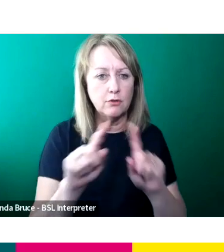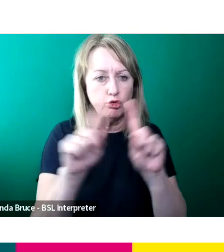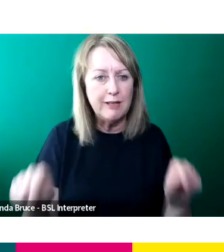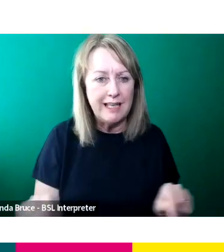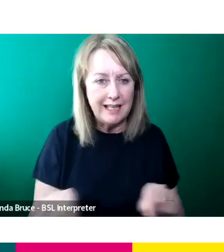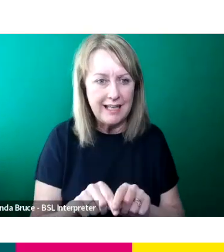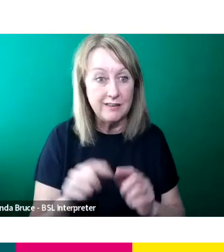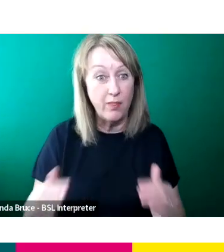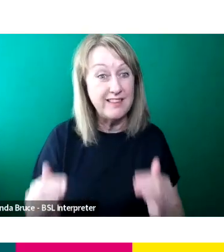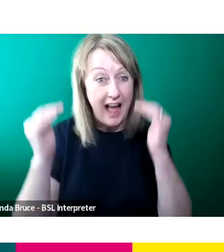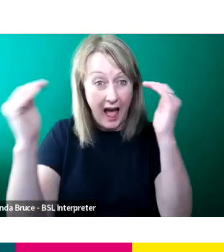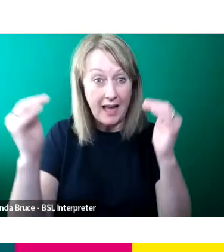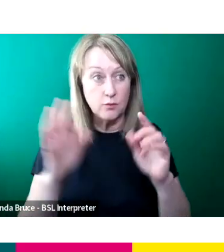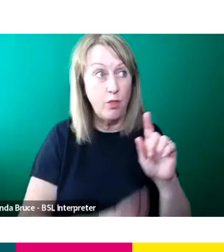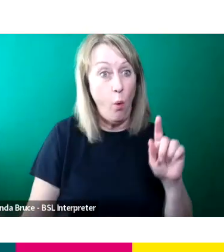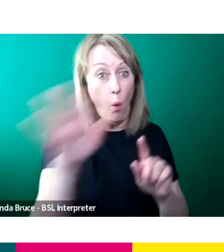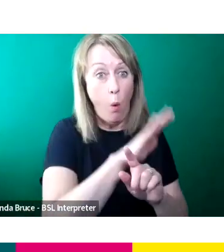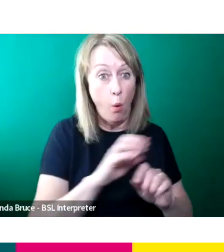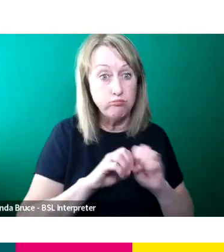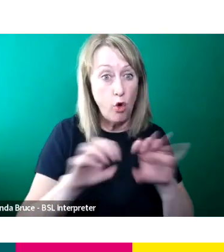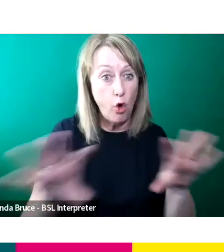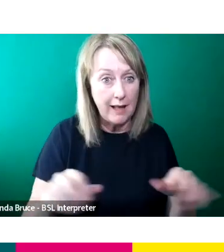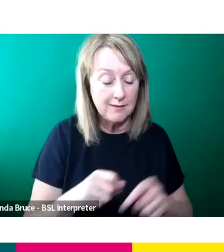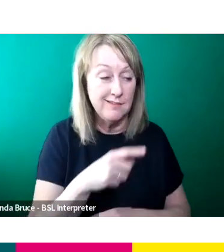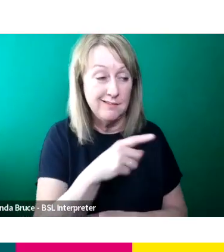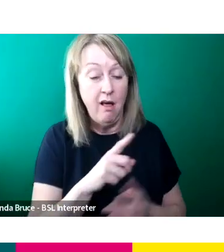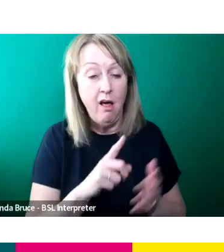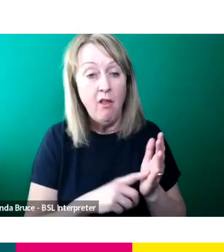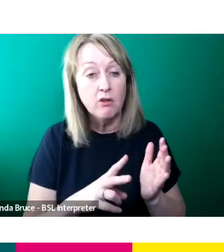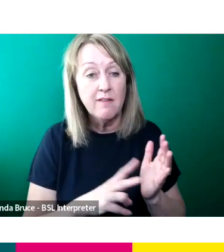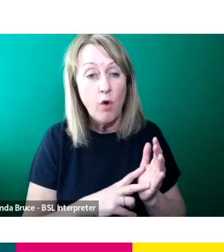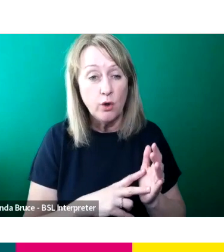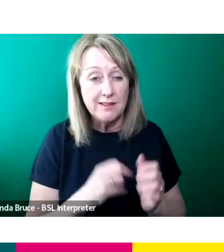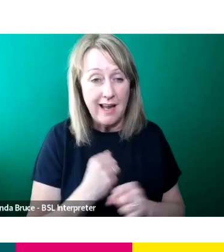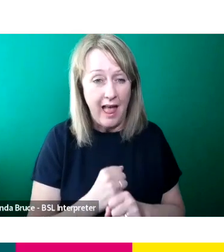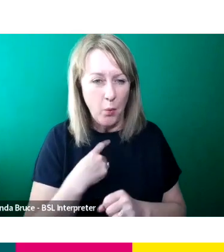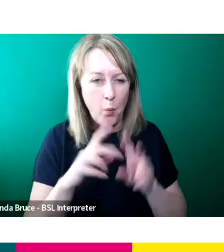And we've got the fantastic Lost Voice Guy who you've hopefully, what's the Christmas